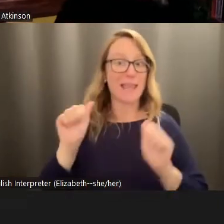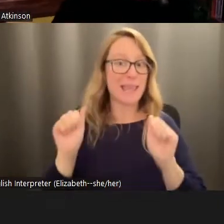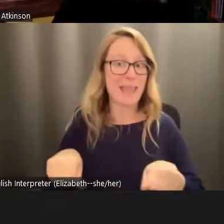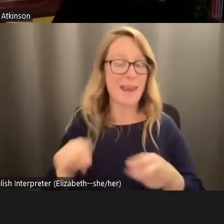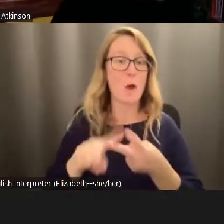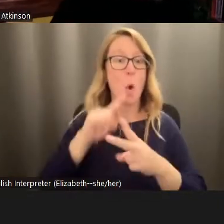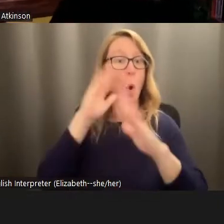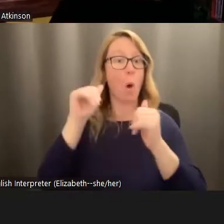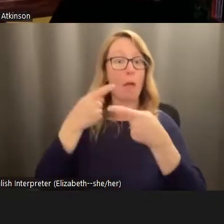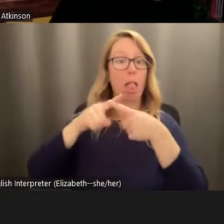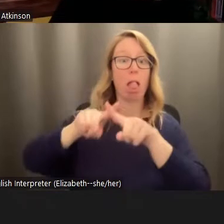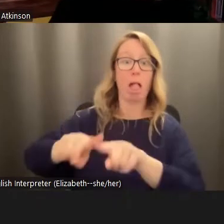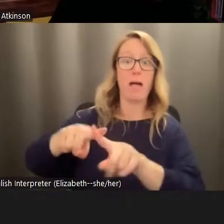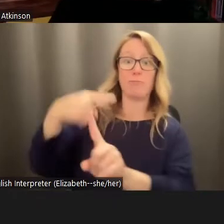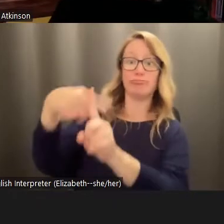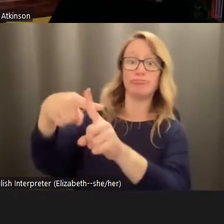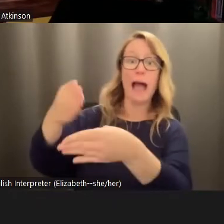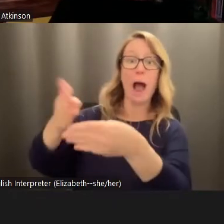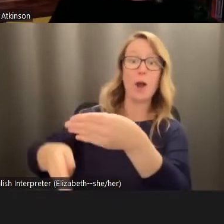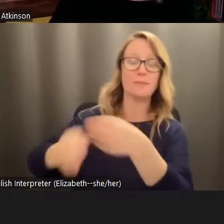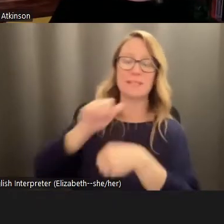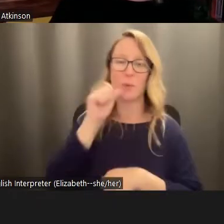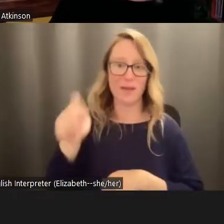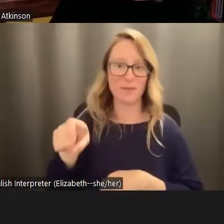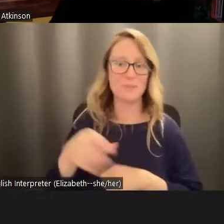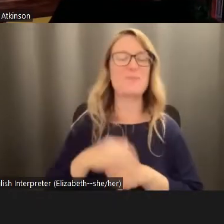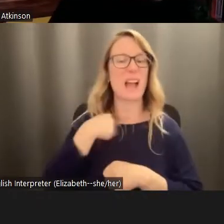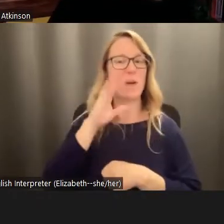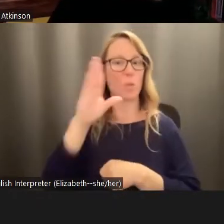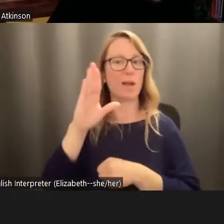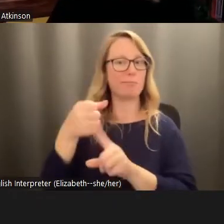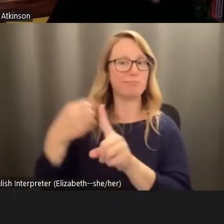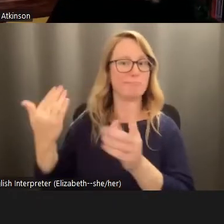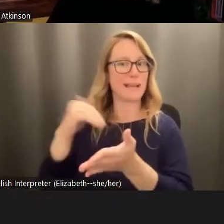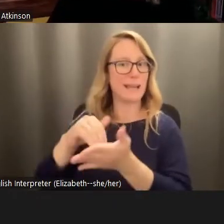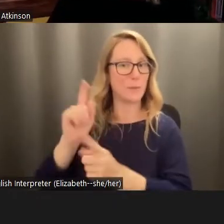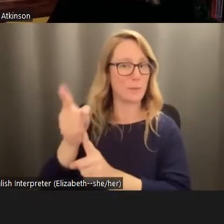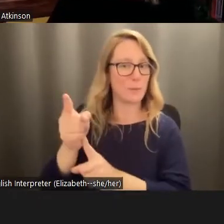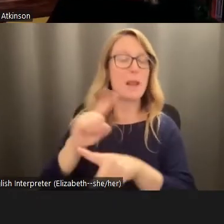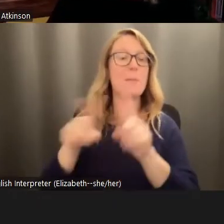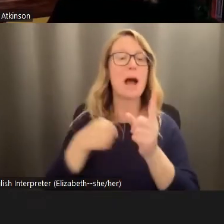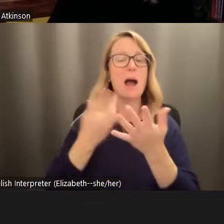depend on favorable outcomes and Welcome back to that in a moment. But I just wanted to invest the time in examining